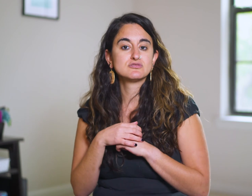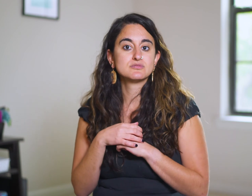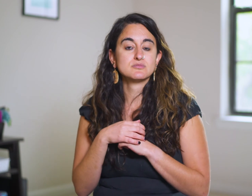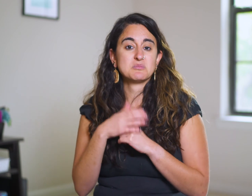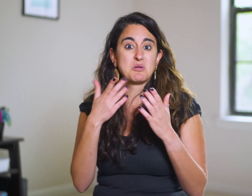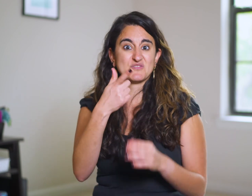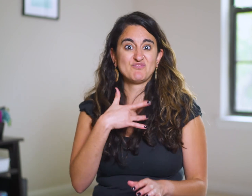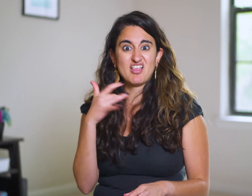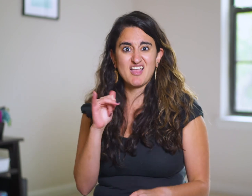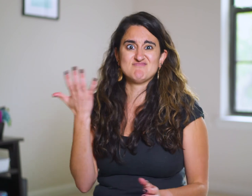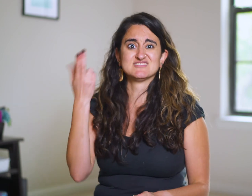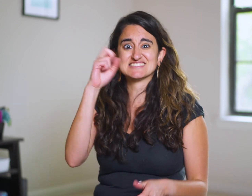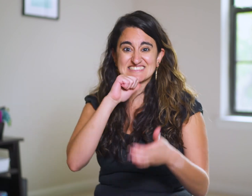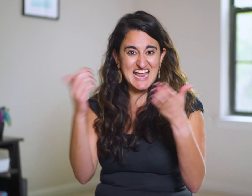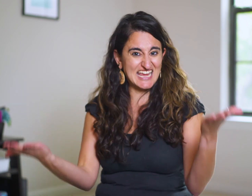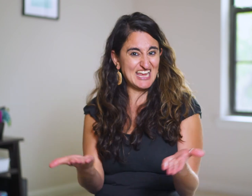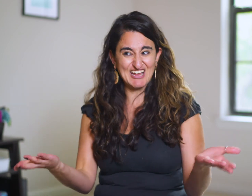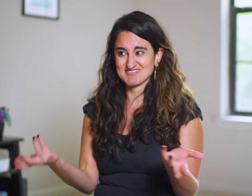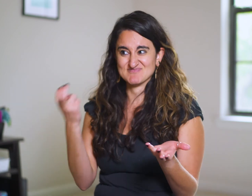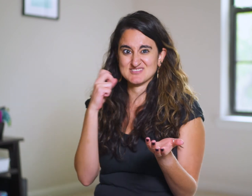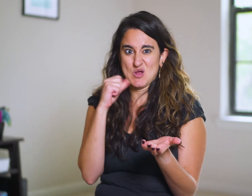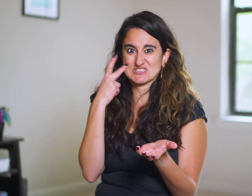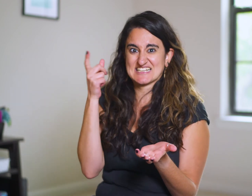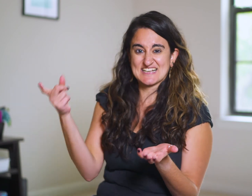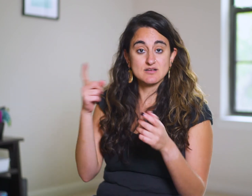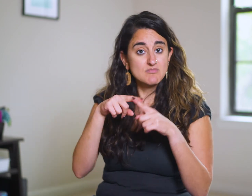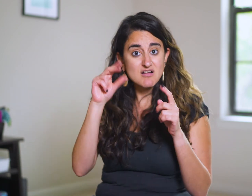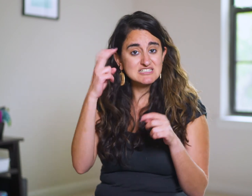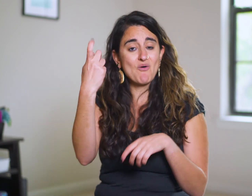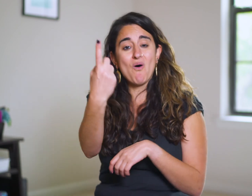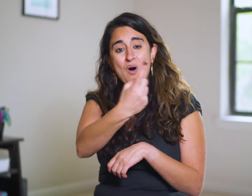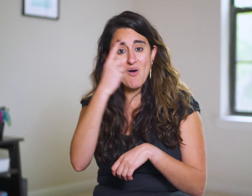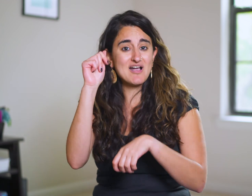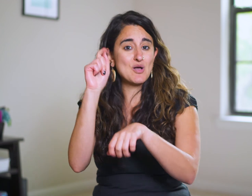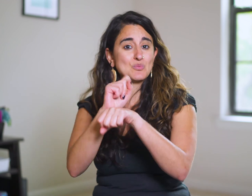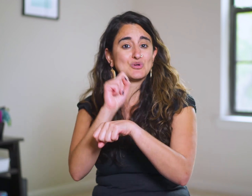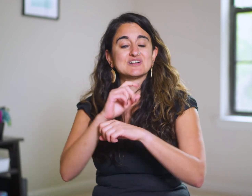He may appear to be absent but He is always at work,